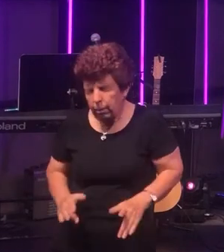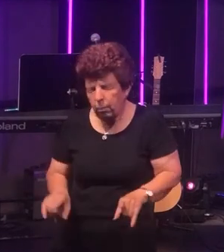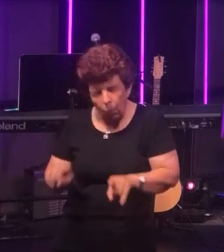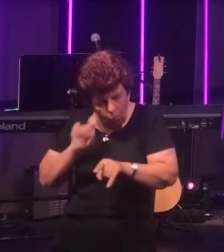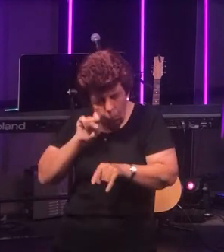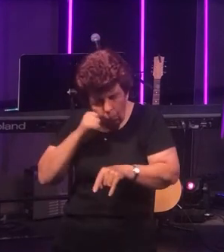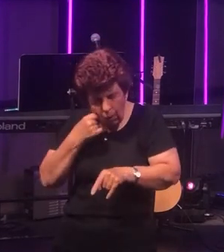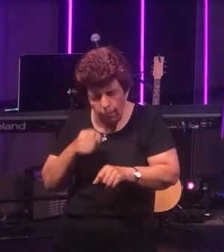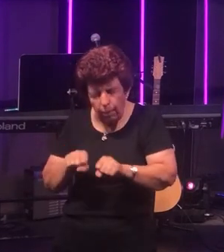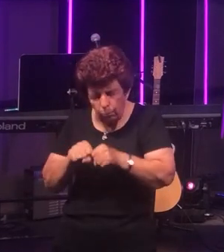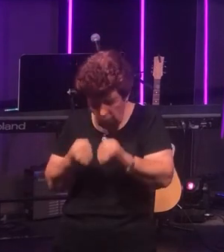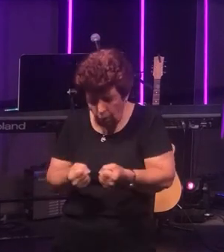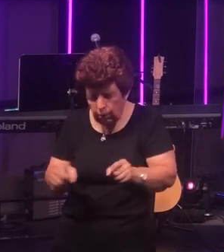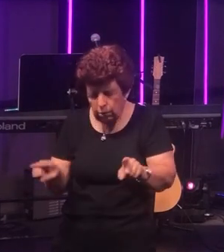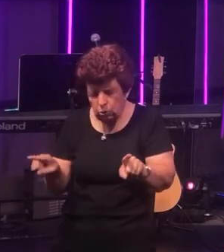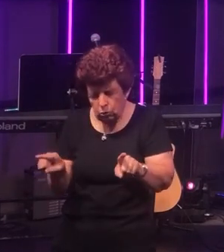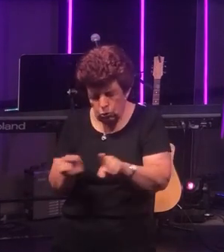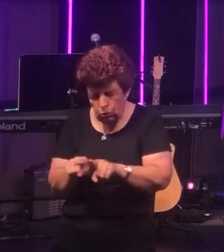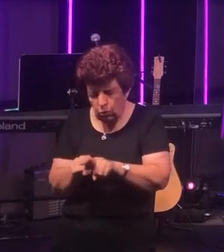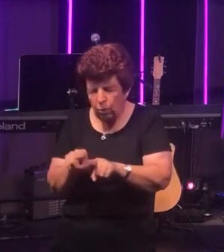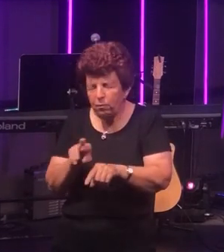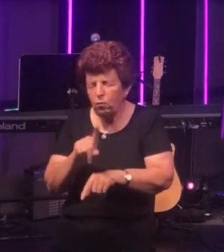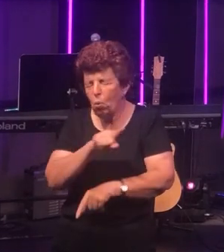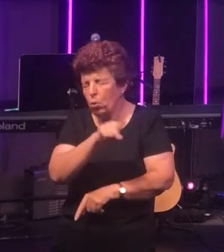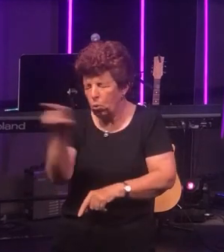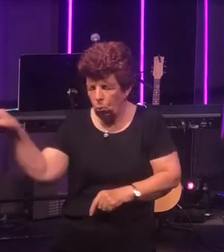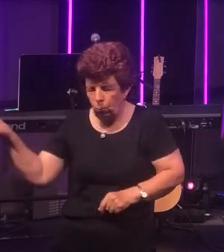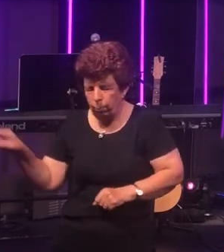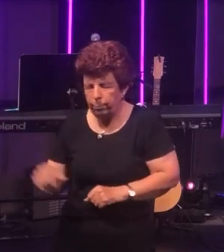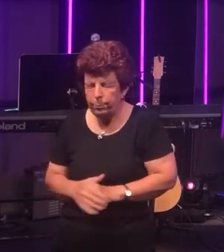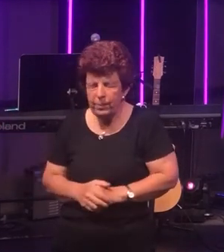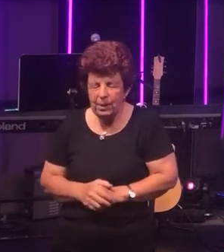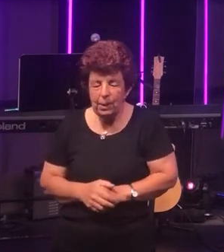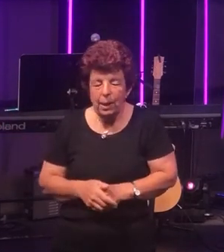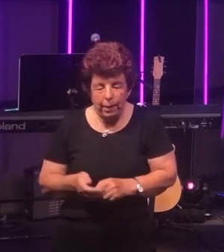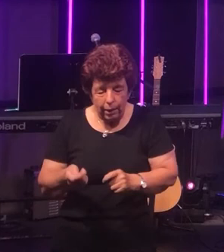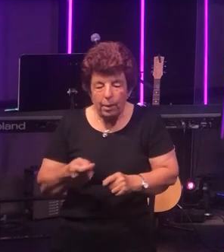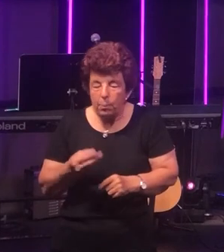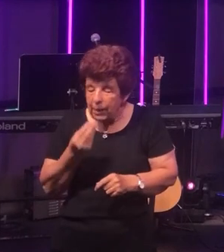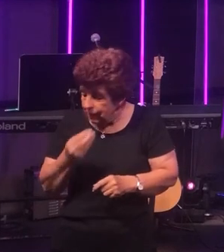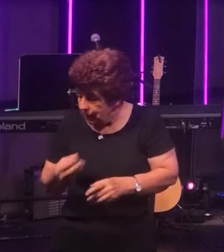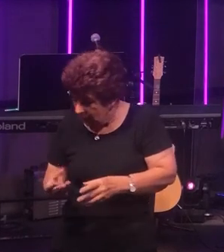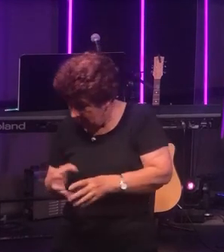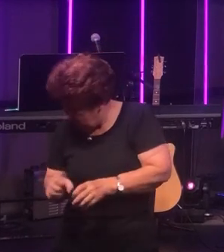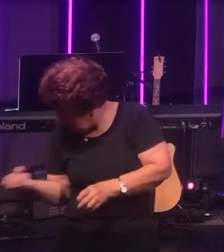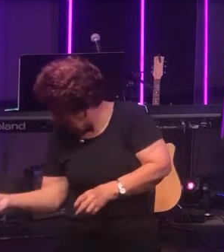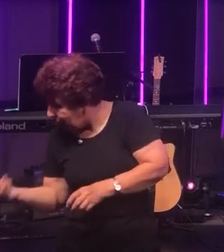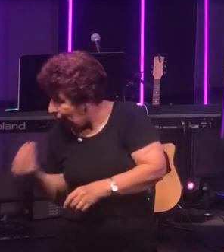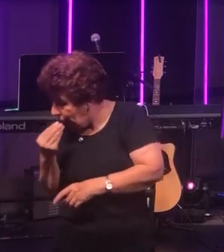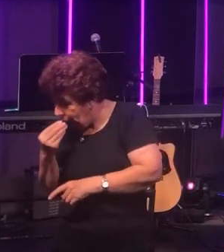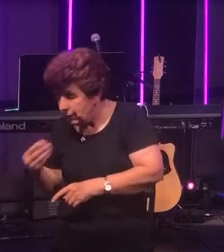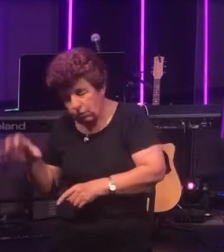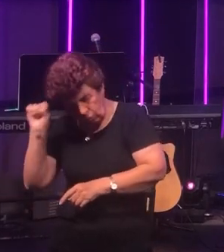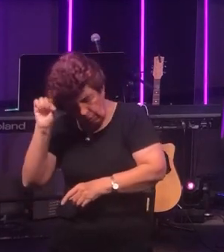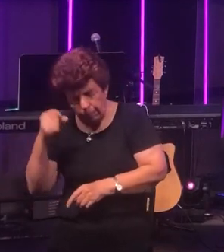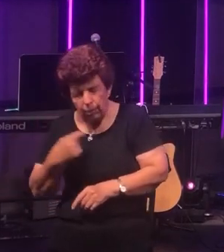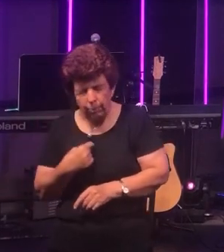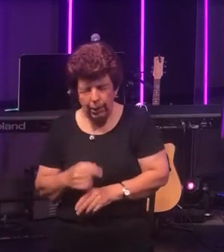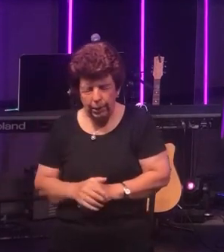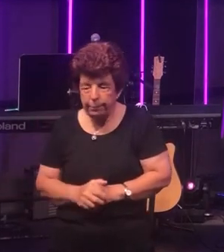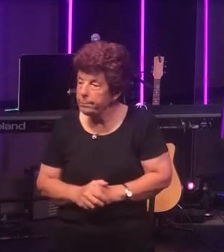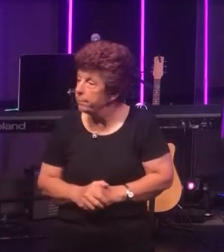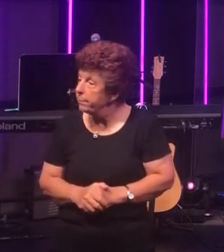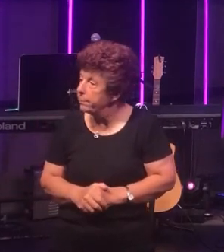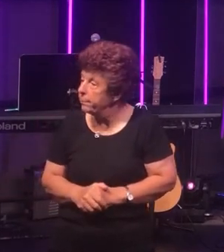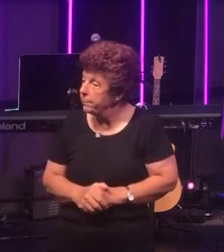ripped apart for you! And He said take it and eat it in remembrance of me.